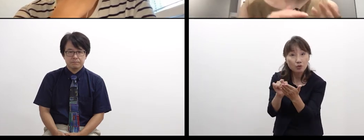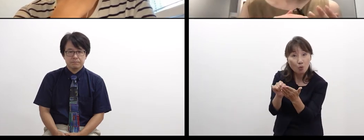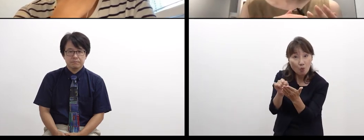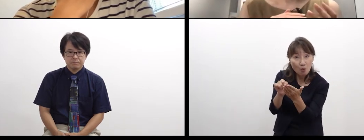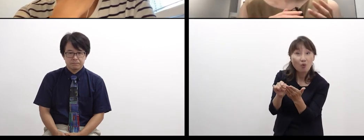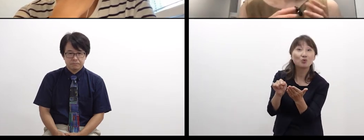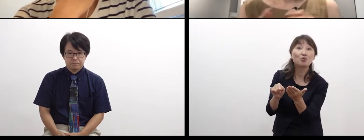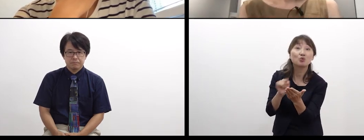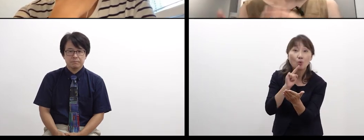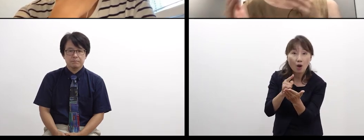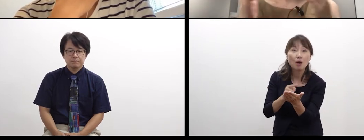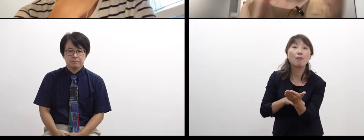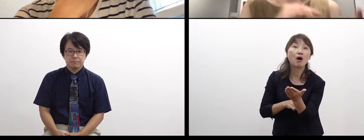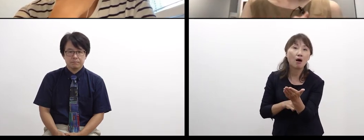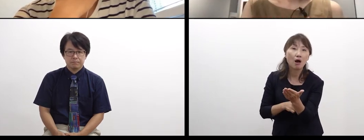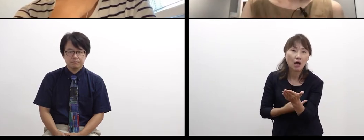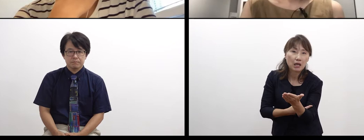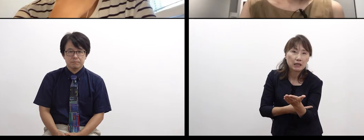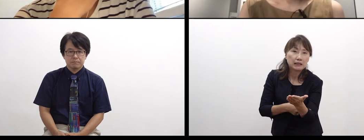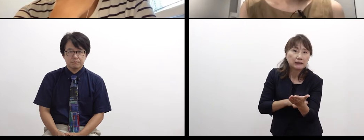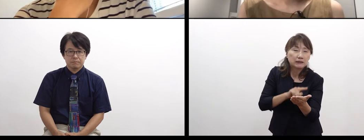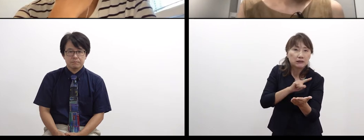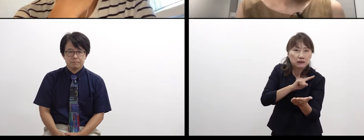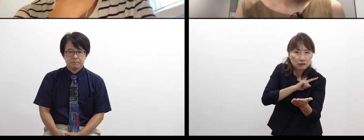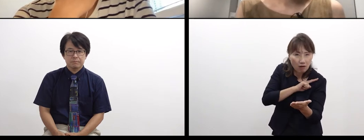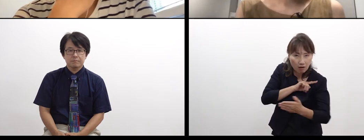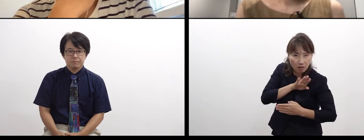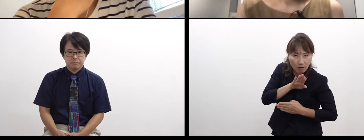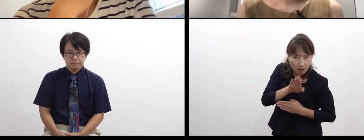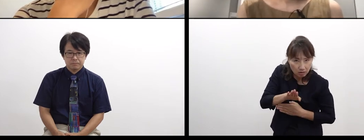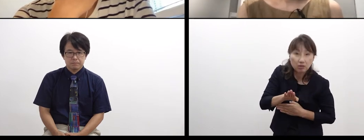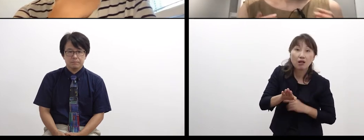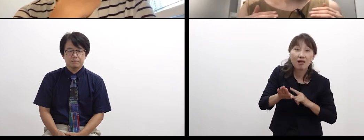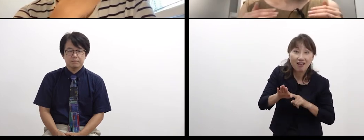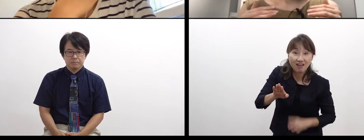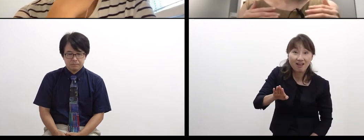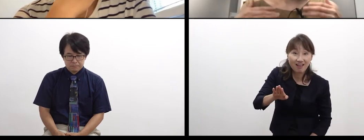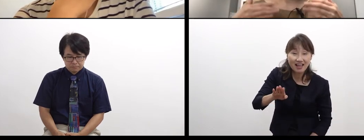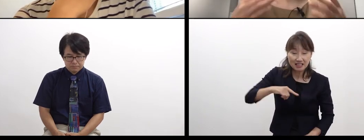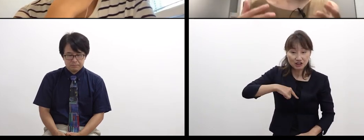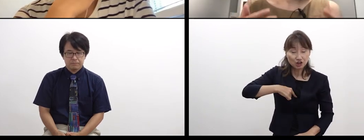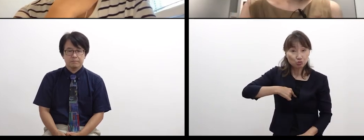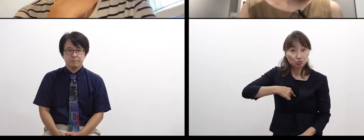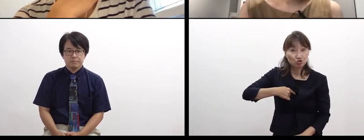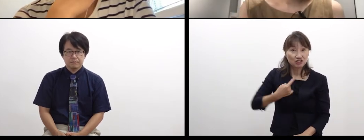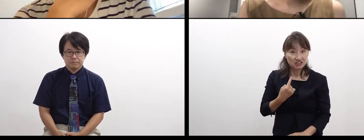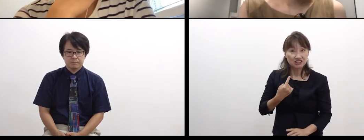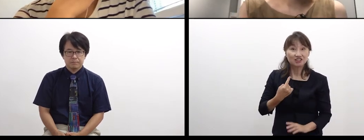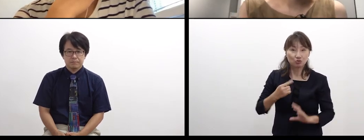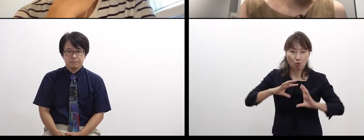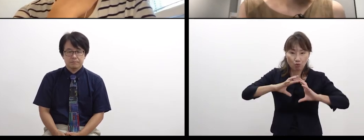or art can make the world exist, with its own power